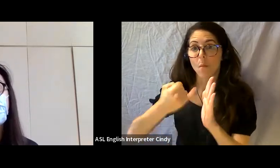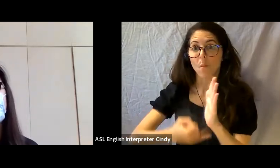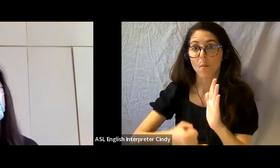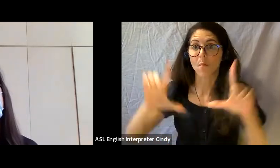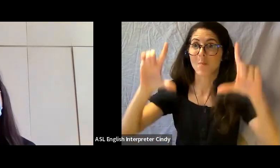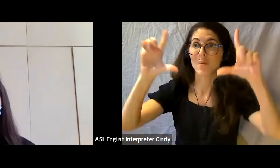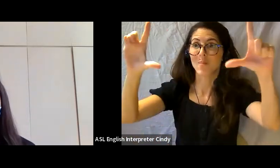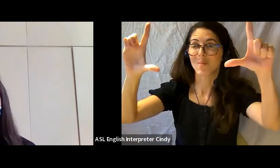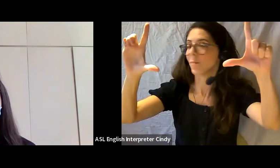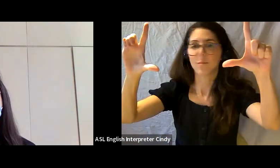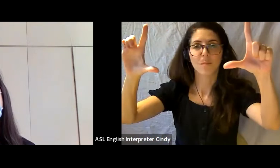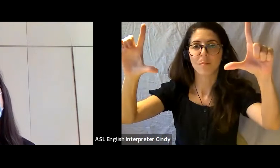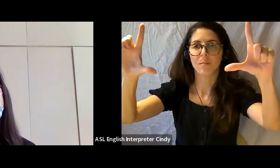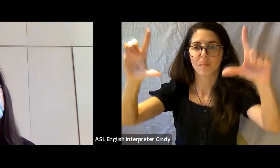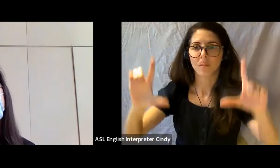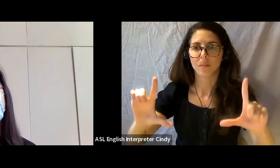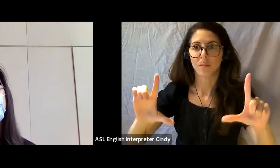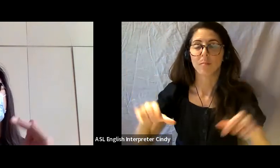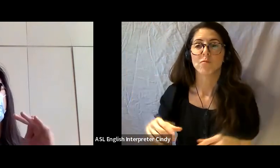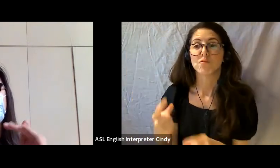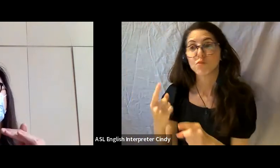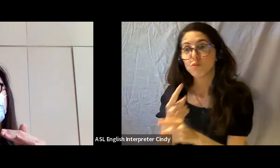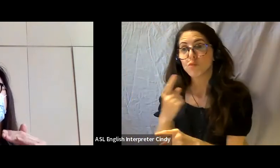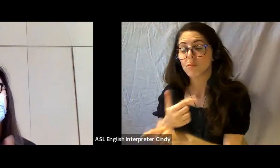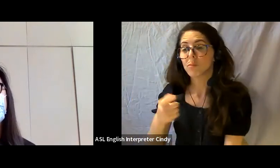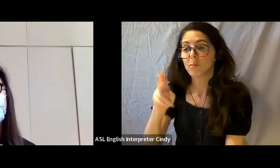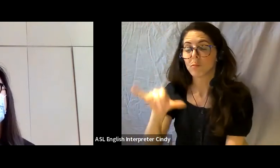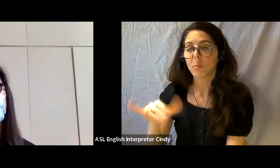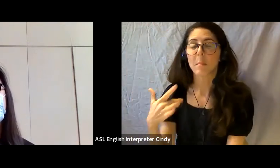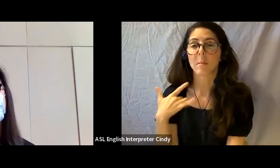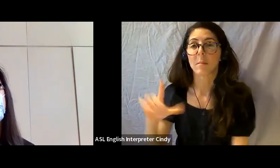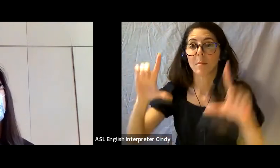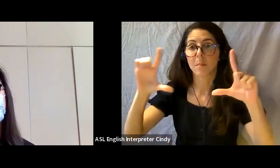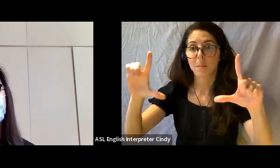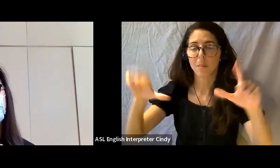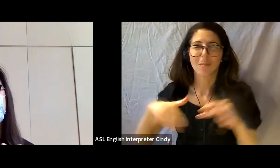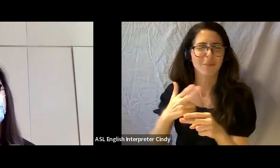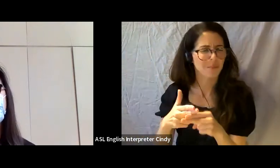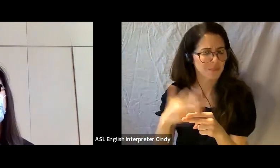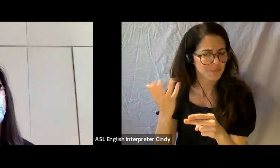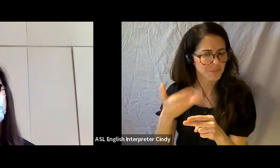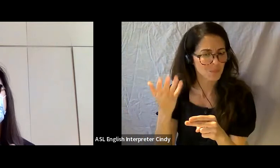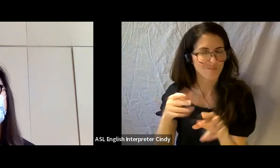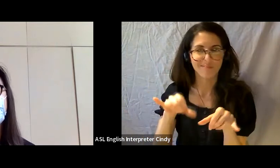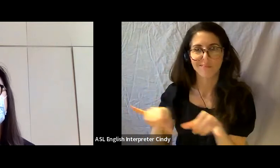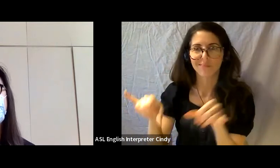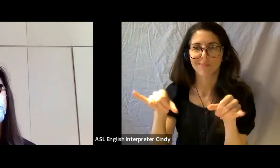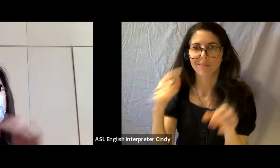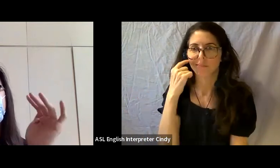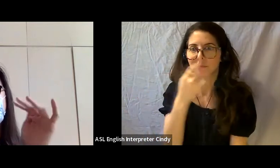Usually, a typical gallery hangs at what’s called a standard eye level of 62 inches.